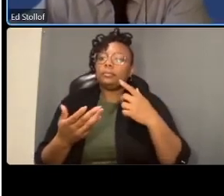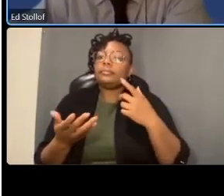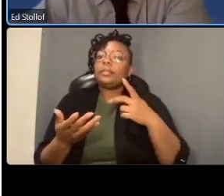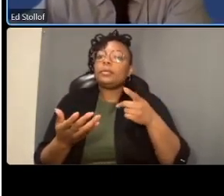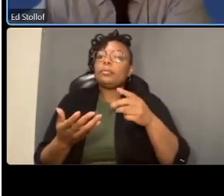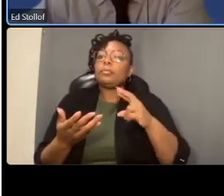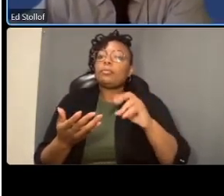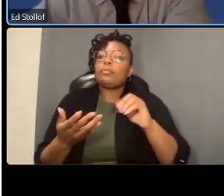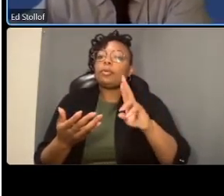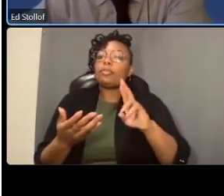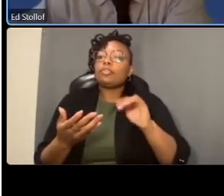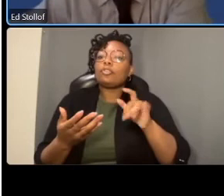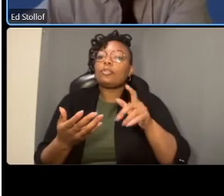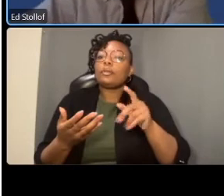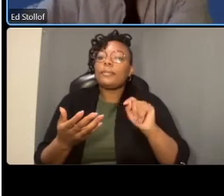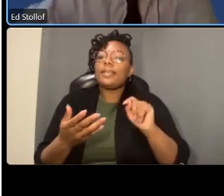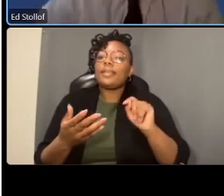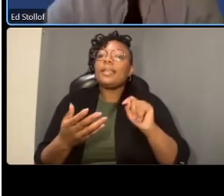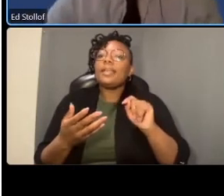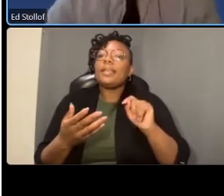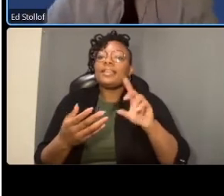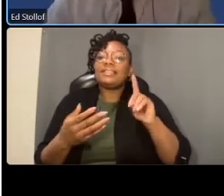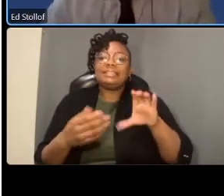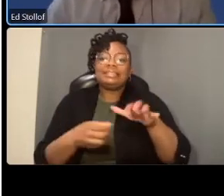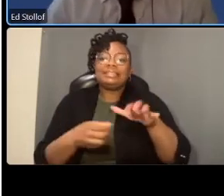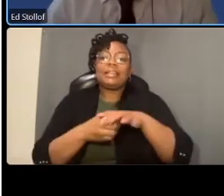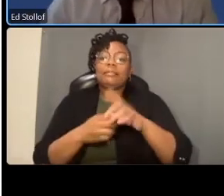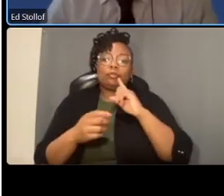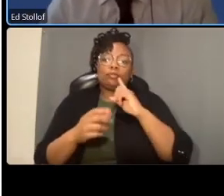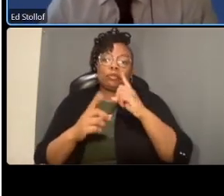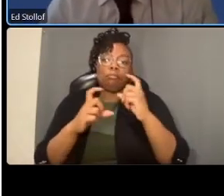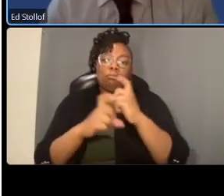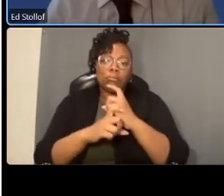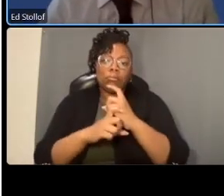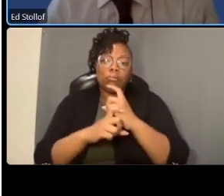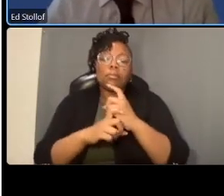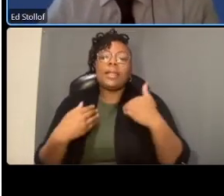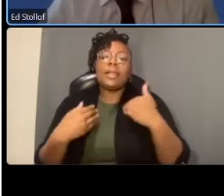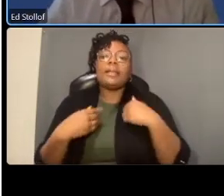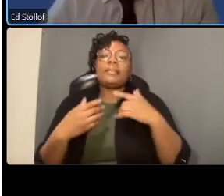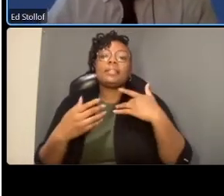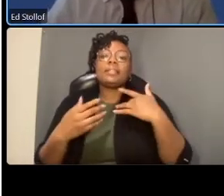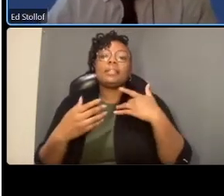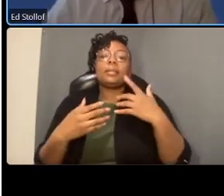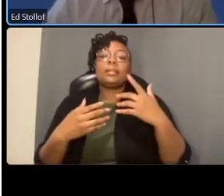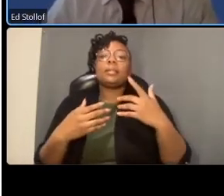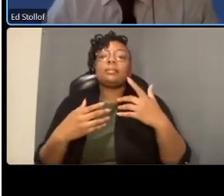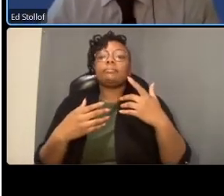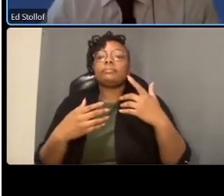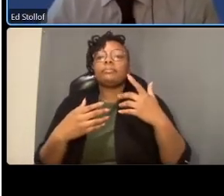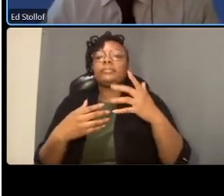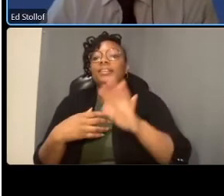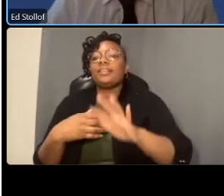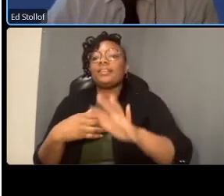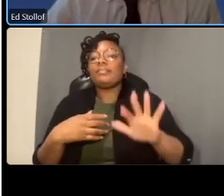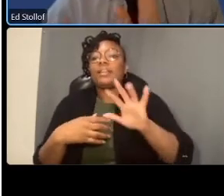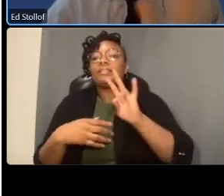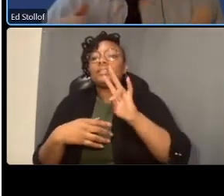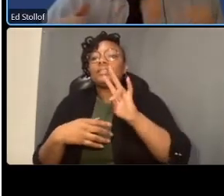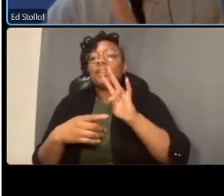seven and nine months or so uh so if you know it's almost two years of procurement time